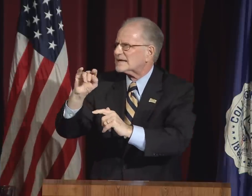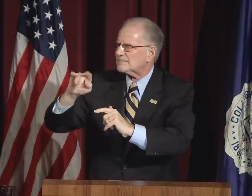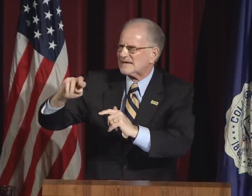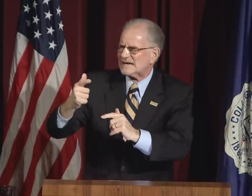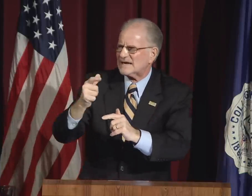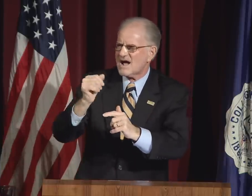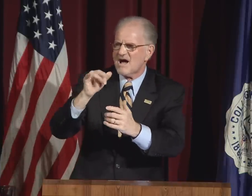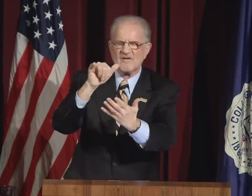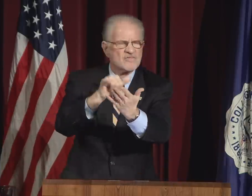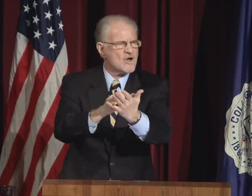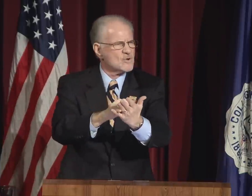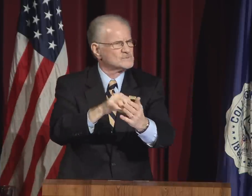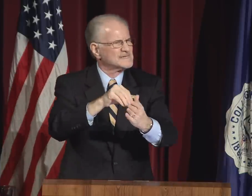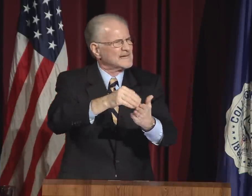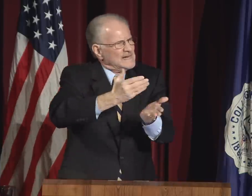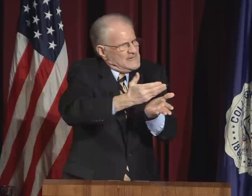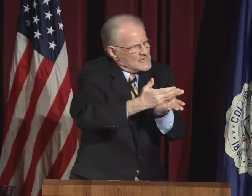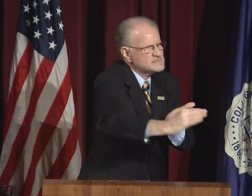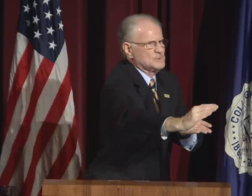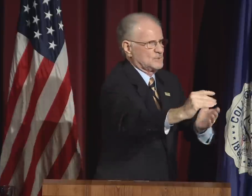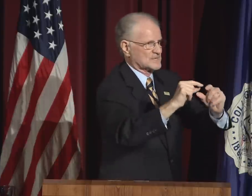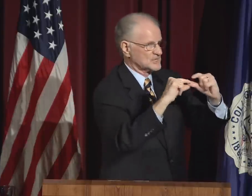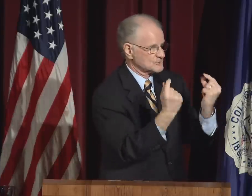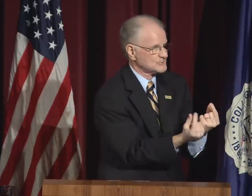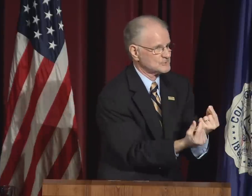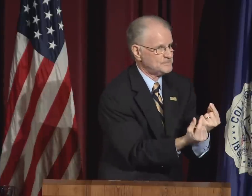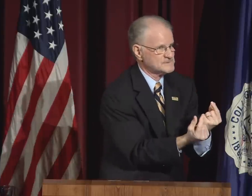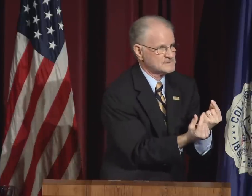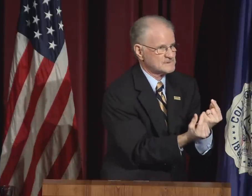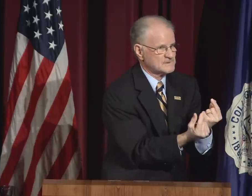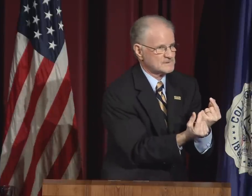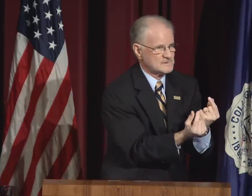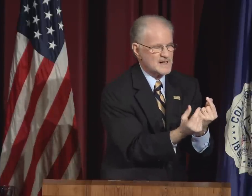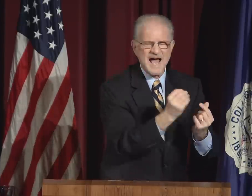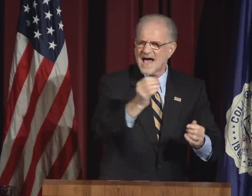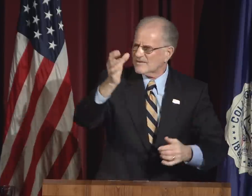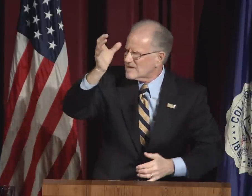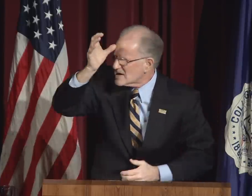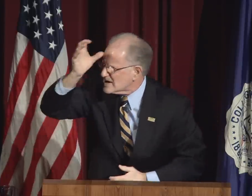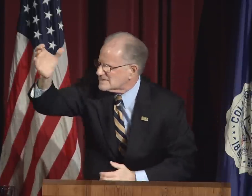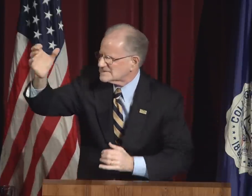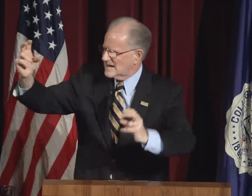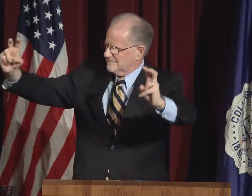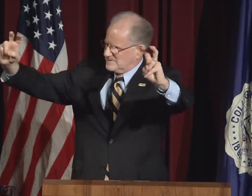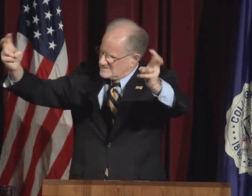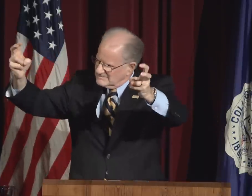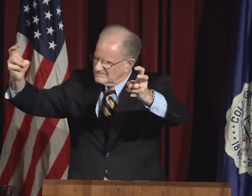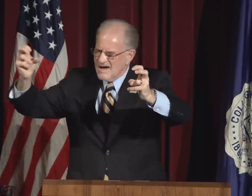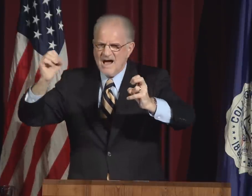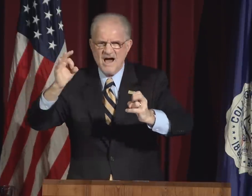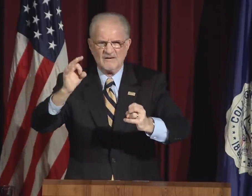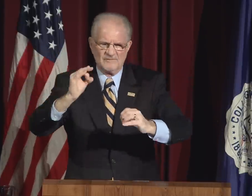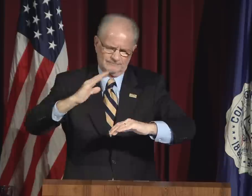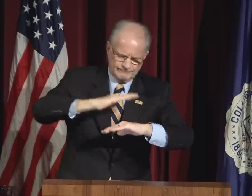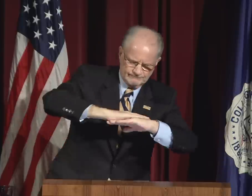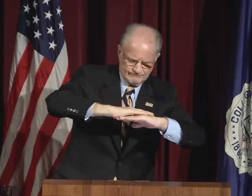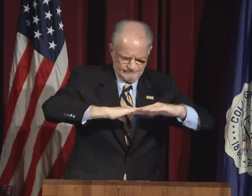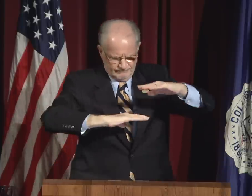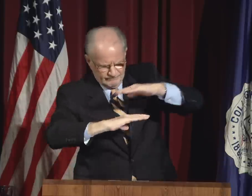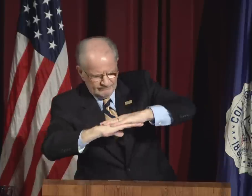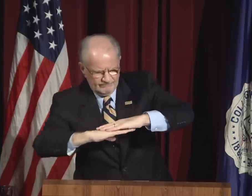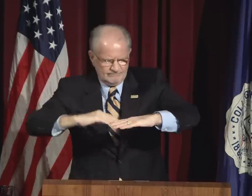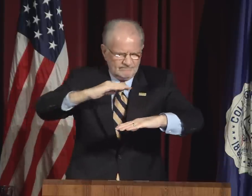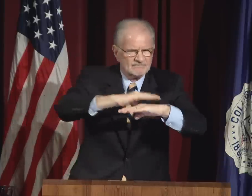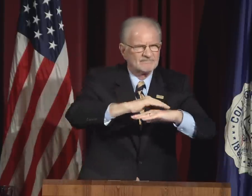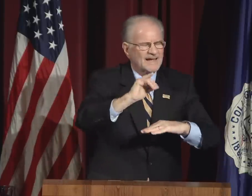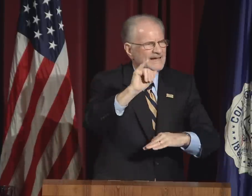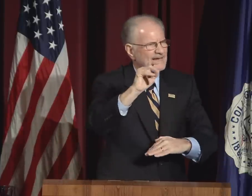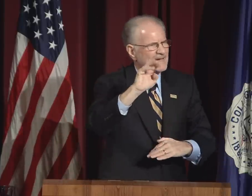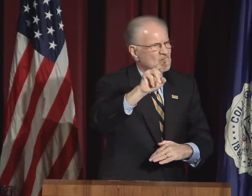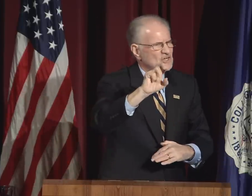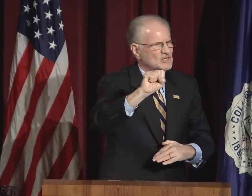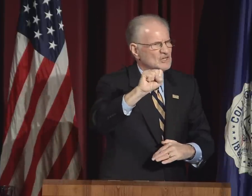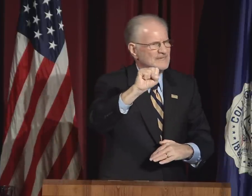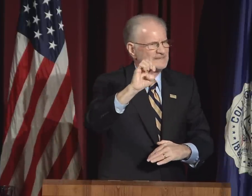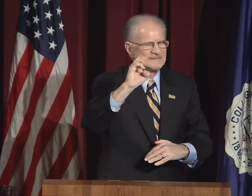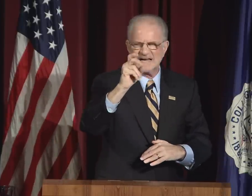the subtle demeaning of those in excluded groups.